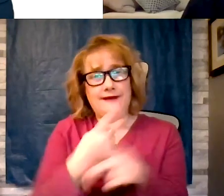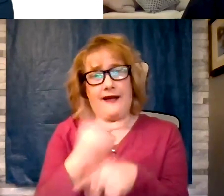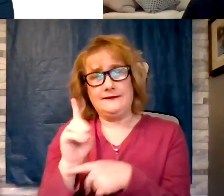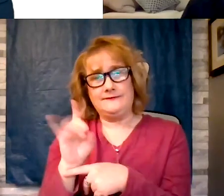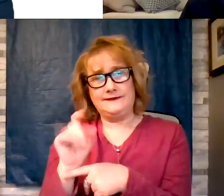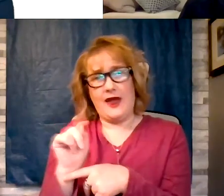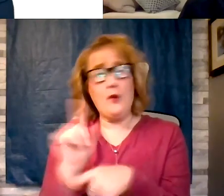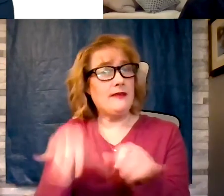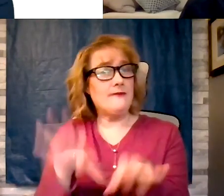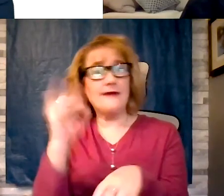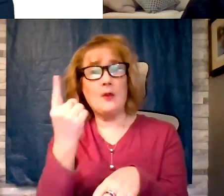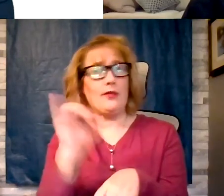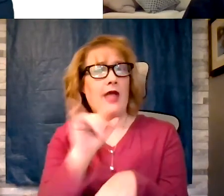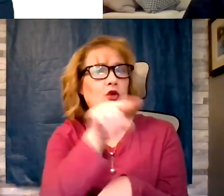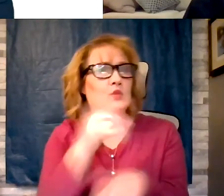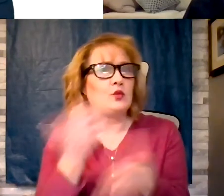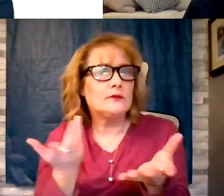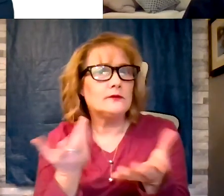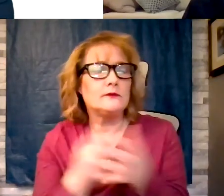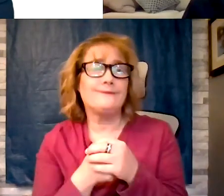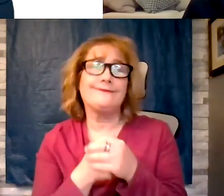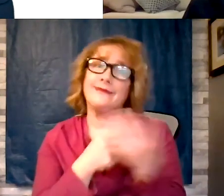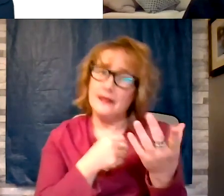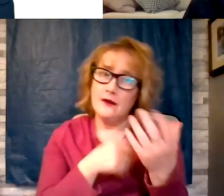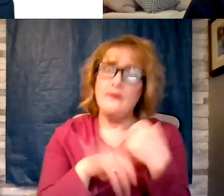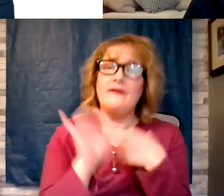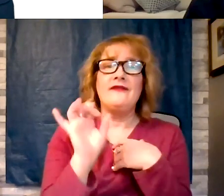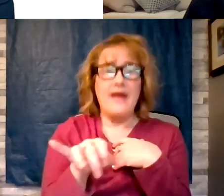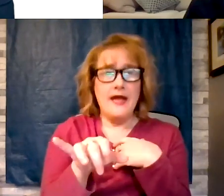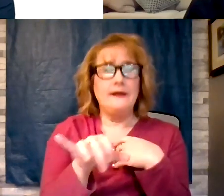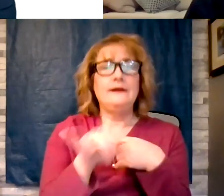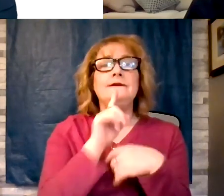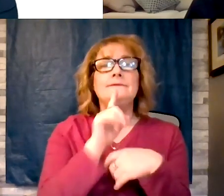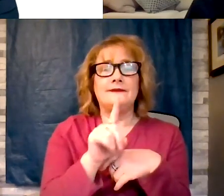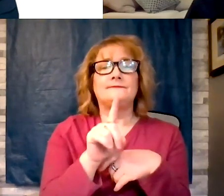That is a challenge. That is a challenge most of us who are